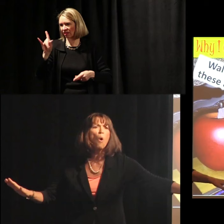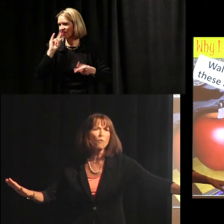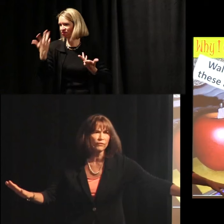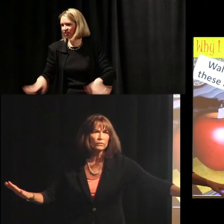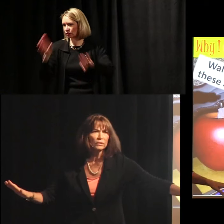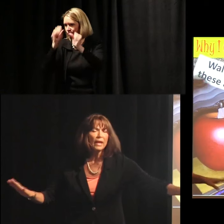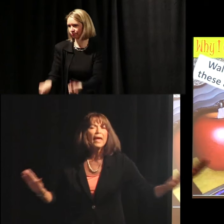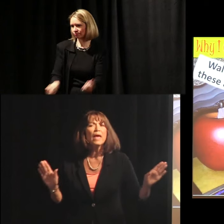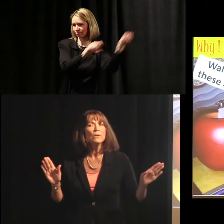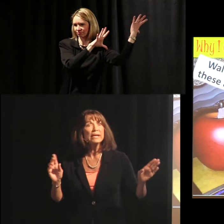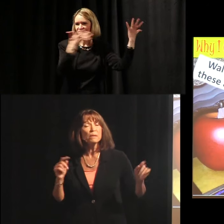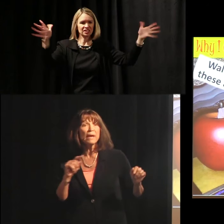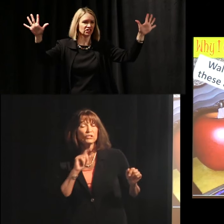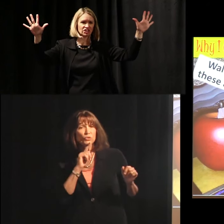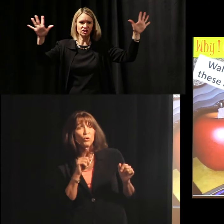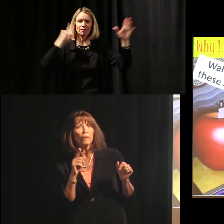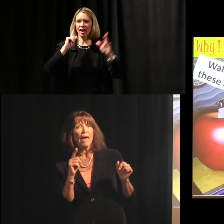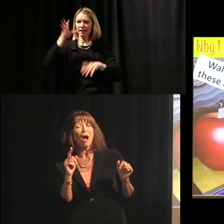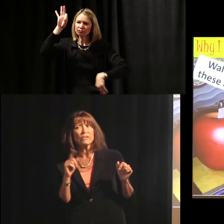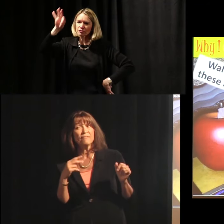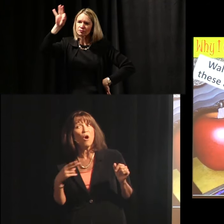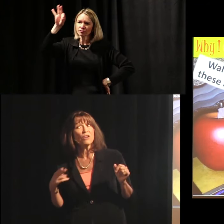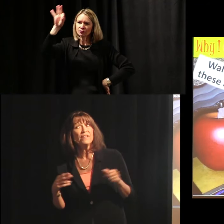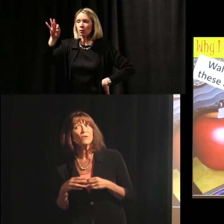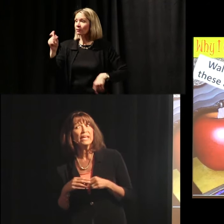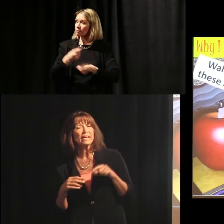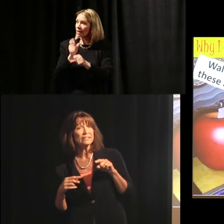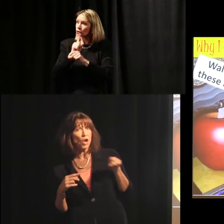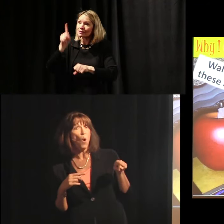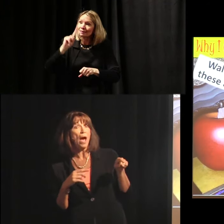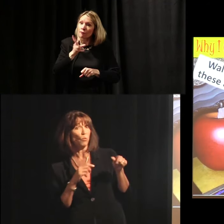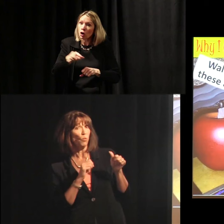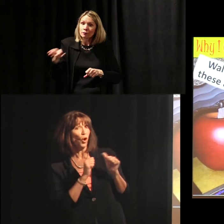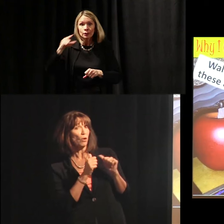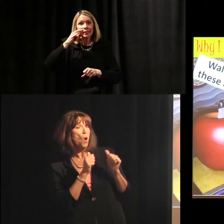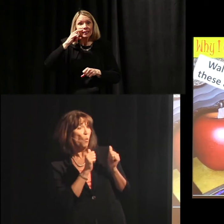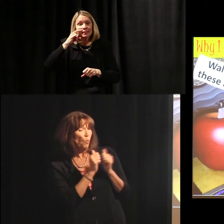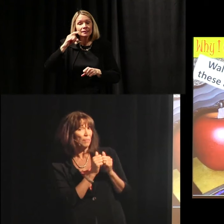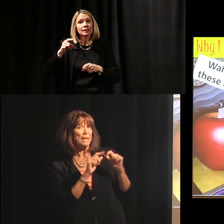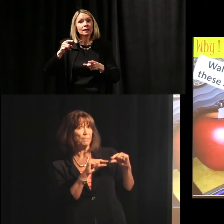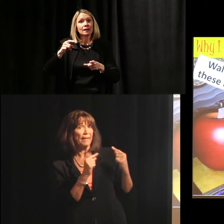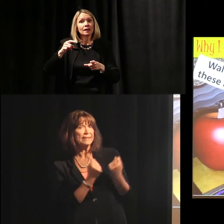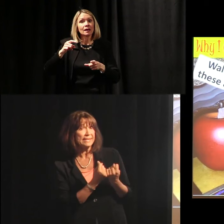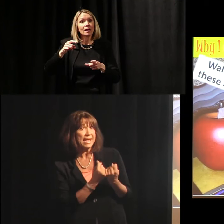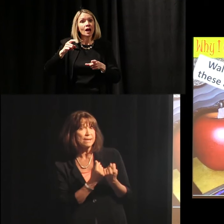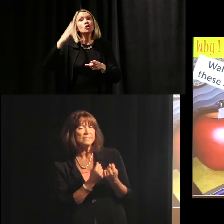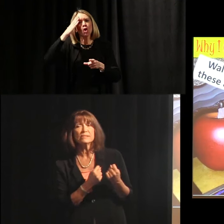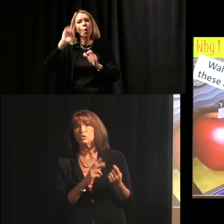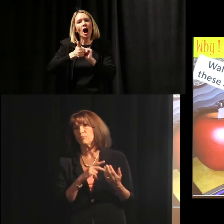And we need to make sure that our deaf/hard of hearing kids know how to work with people in teams,